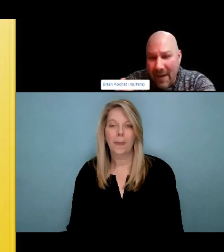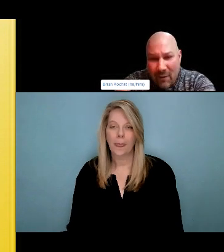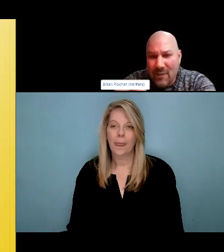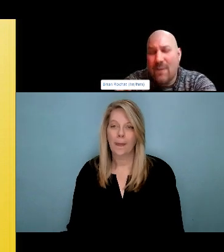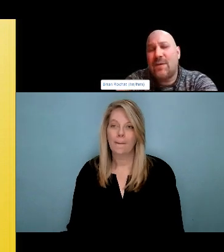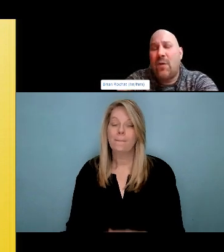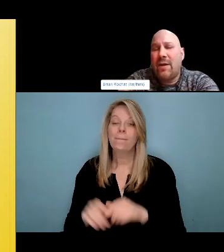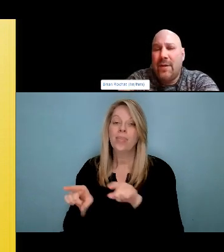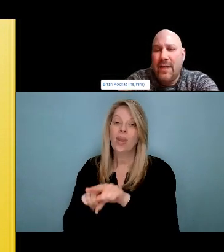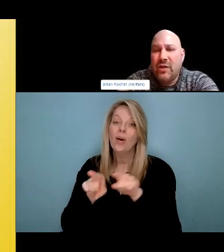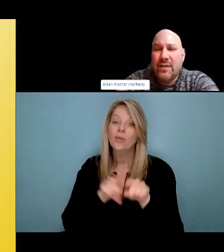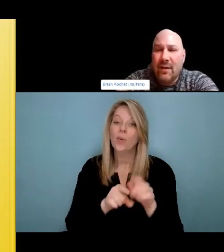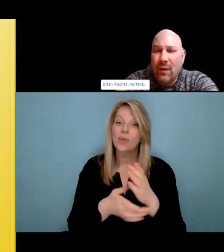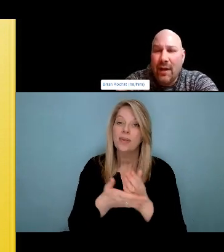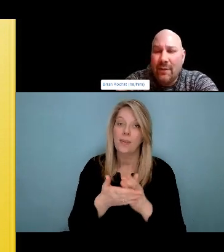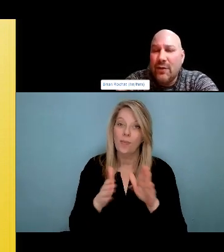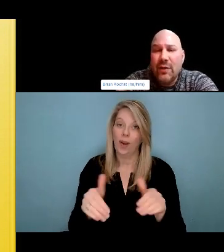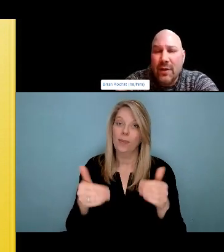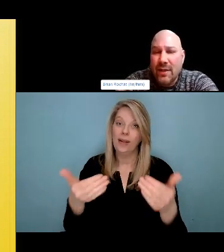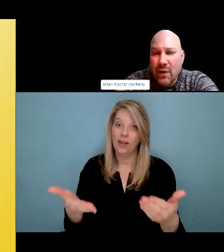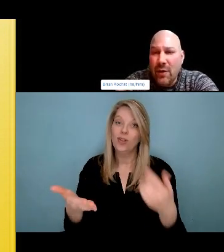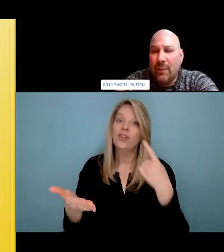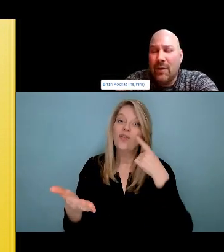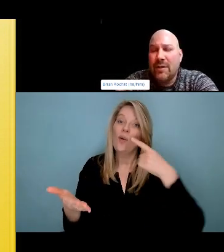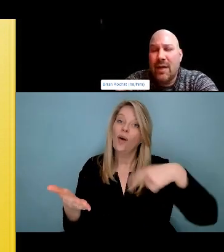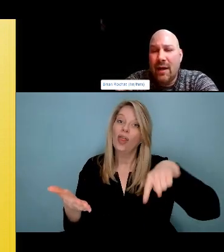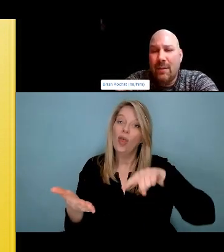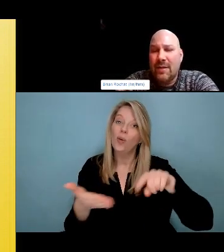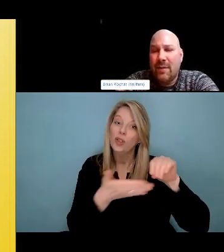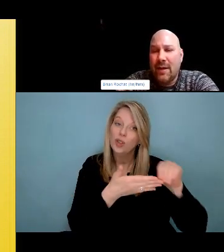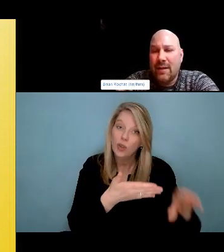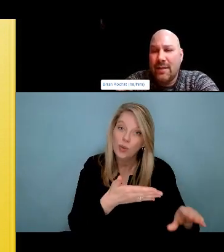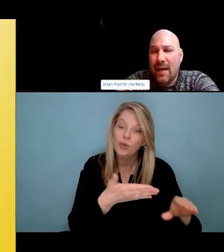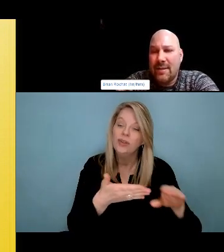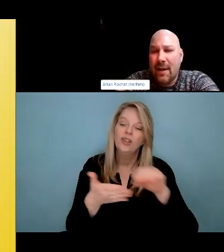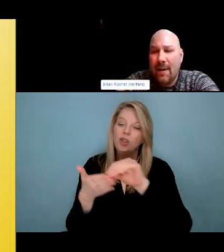a rapport. And what we do is provide harm reduction supplies,